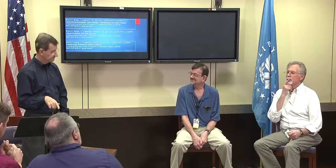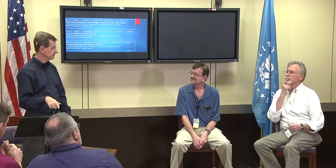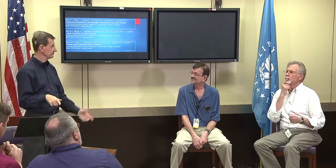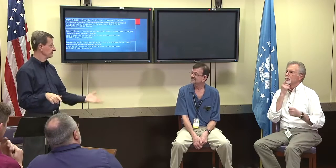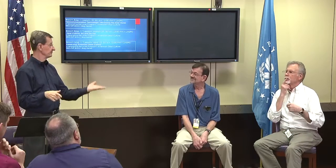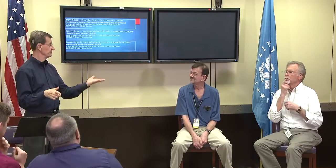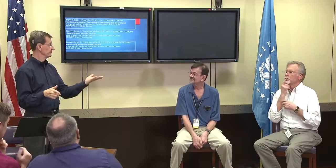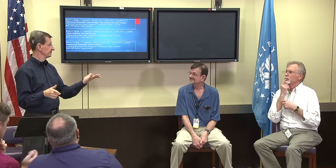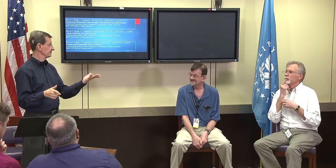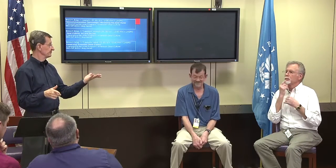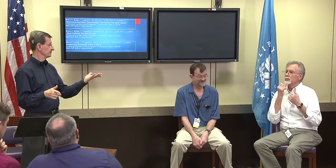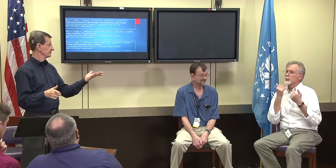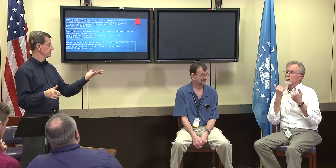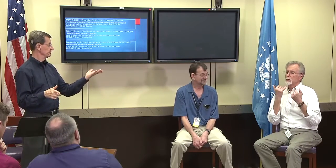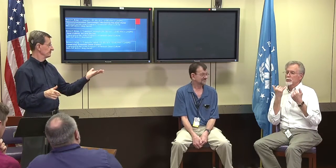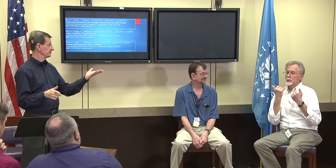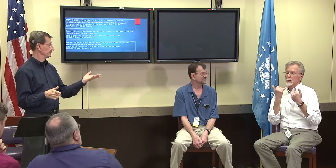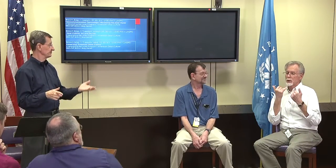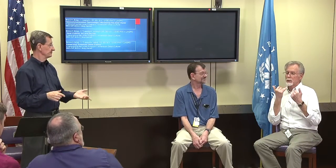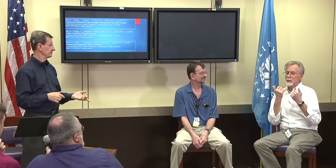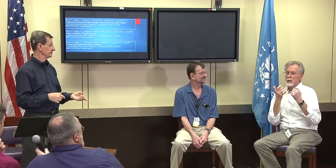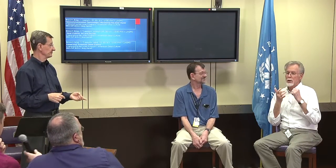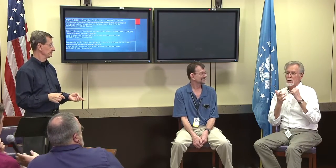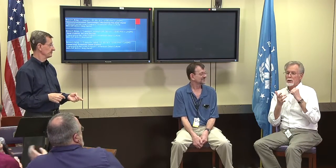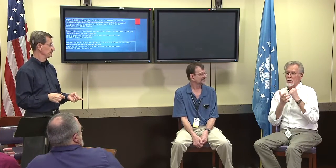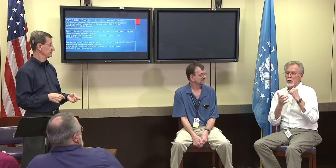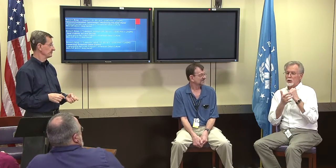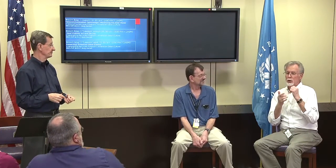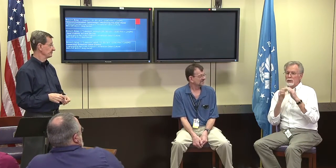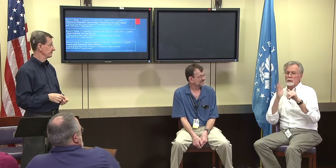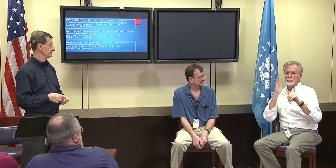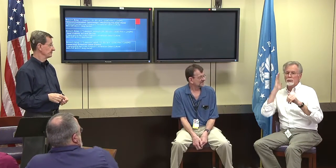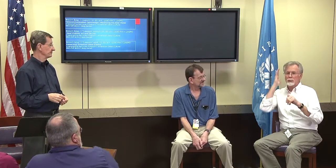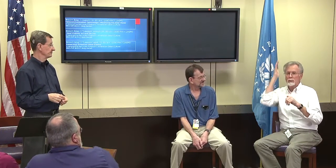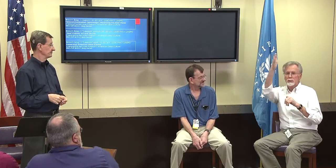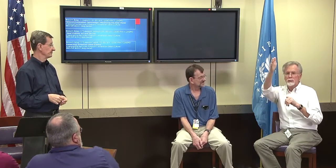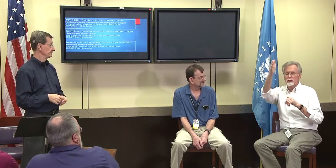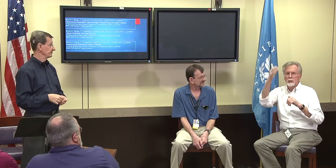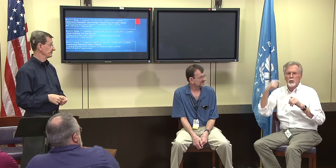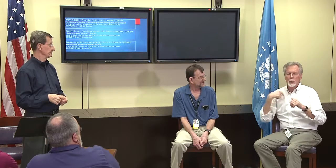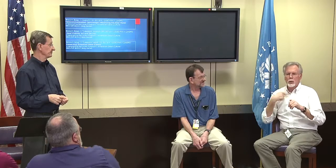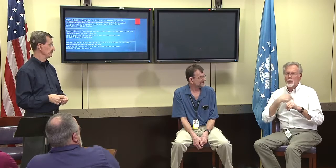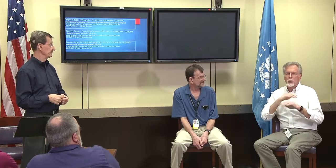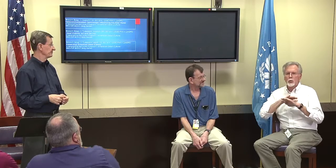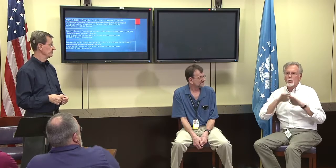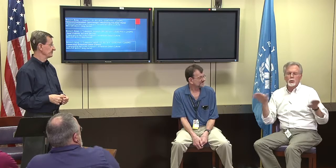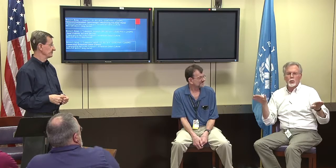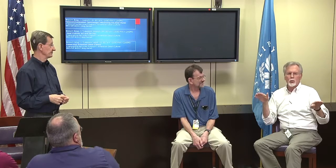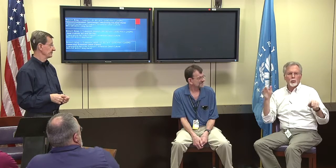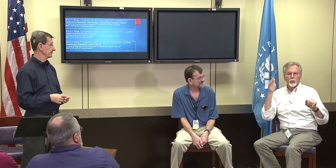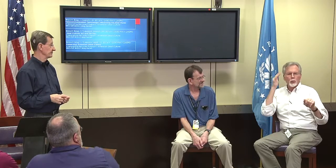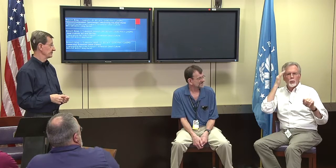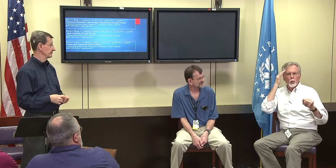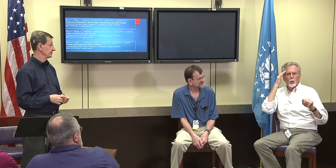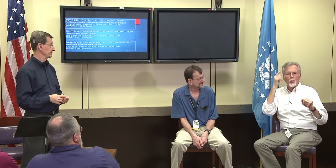from captioning on televisions. Fred Pickering: In the current technology as far as an affect the future,